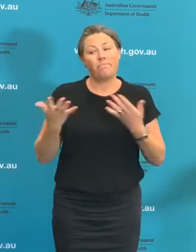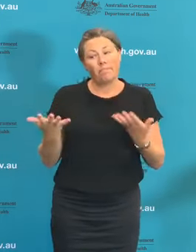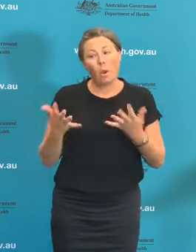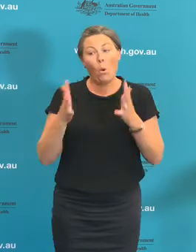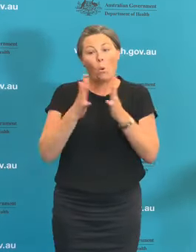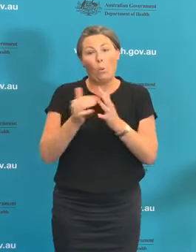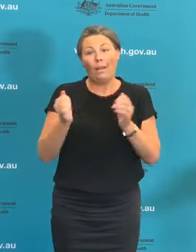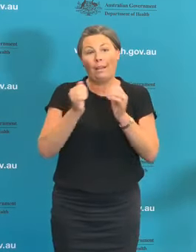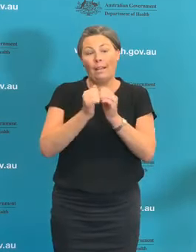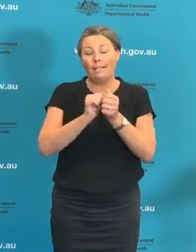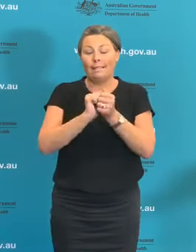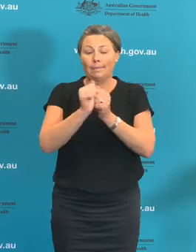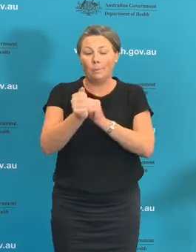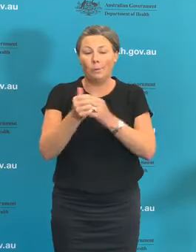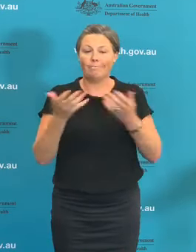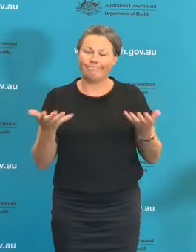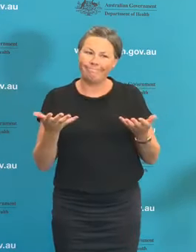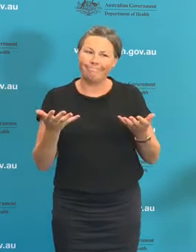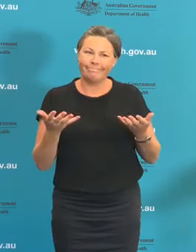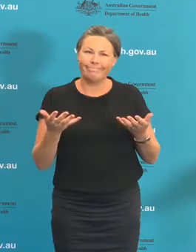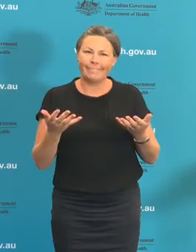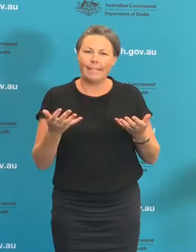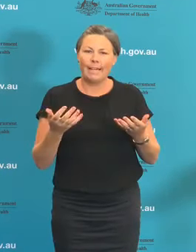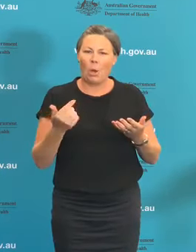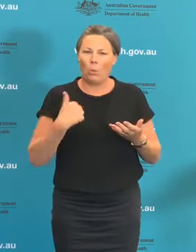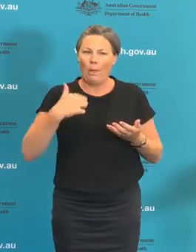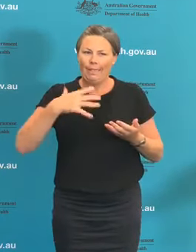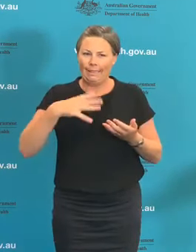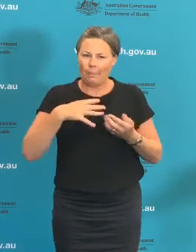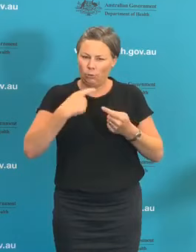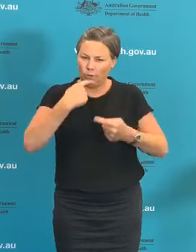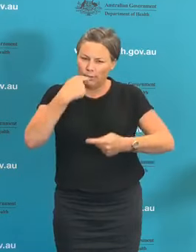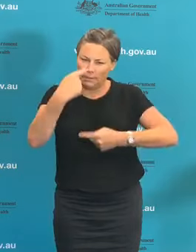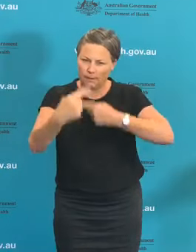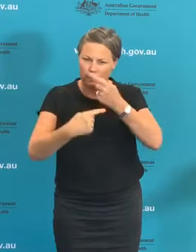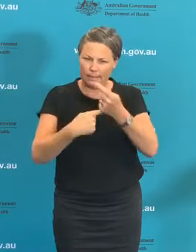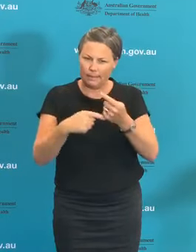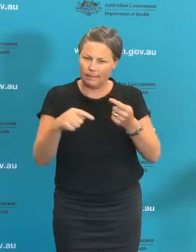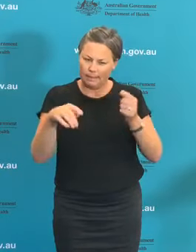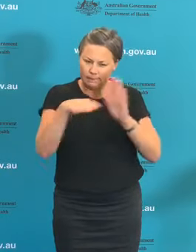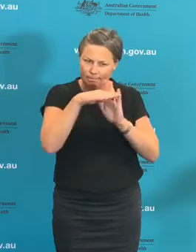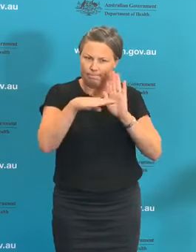provide I suspect more detailed guidance. I think the guidance that we've provided